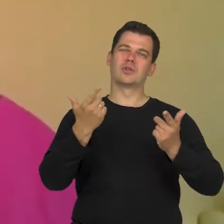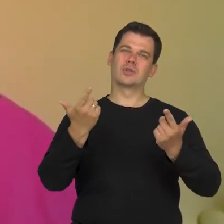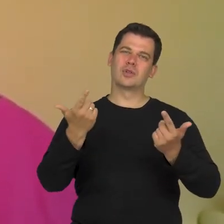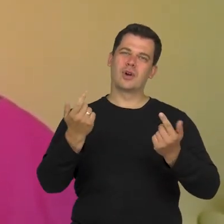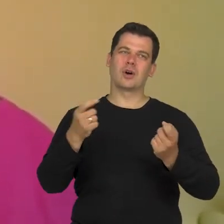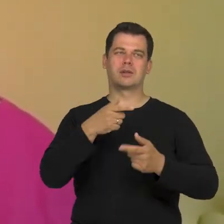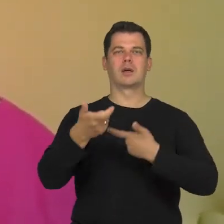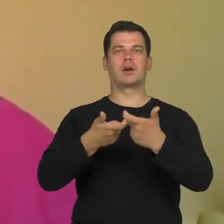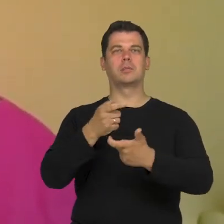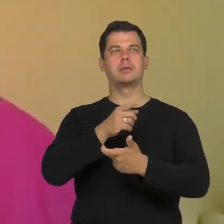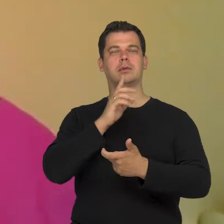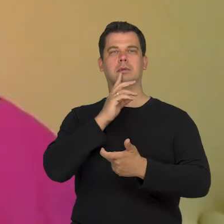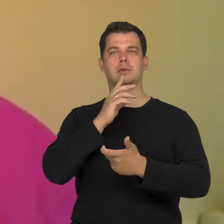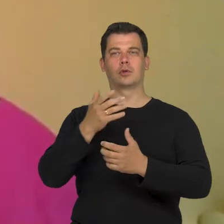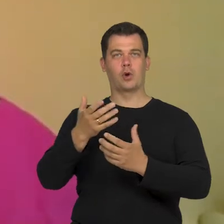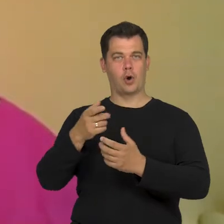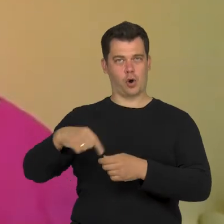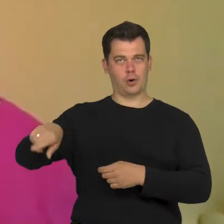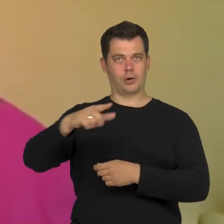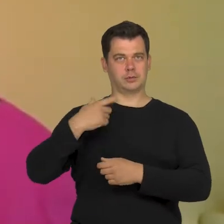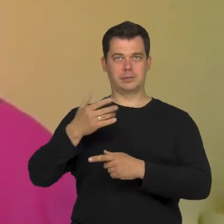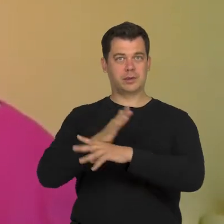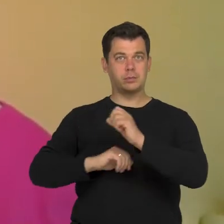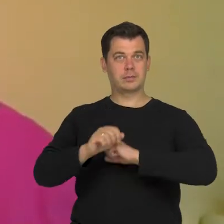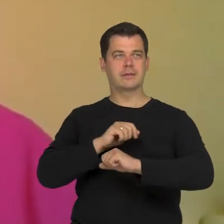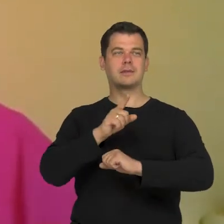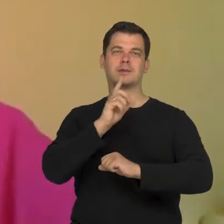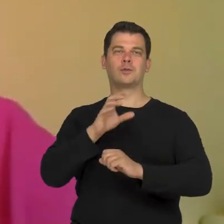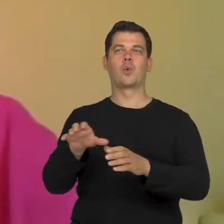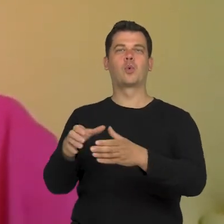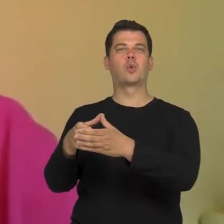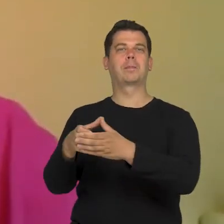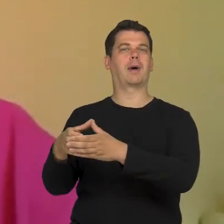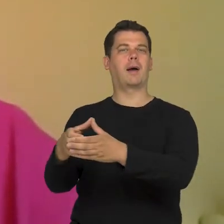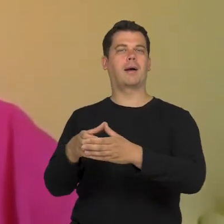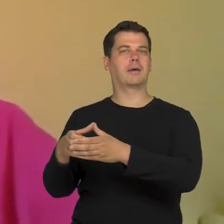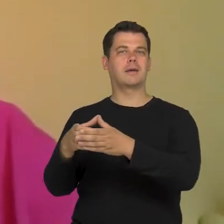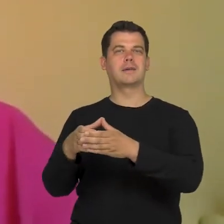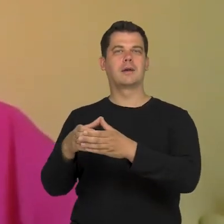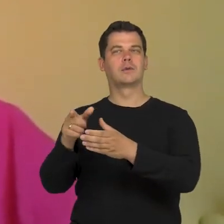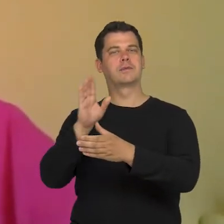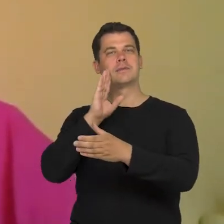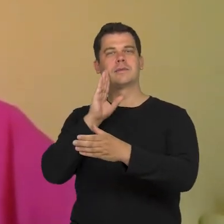keeping people with disabilities in a group which requires someone's pity